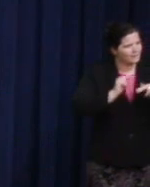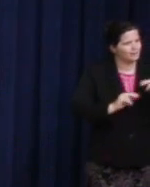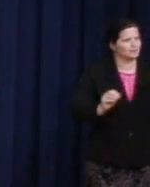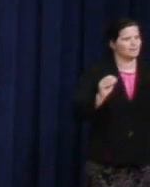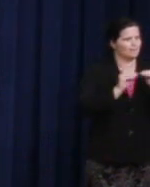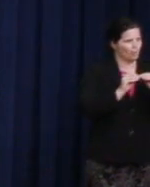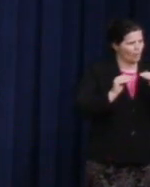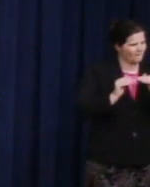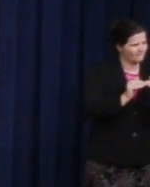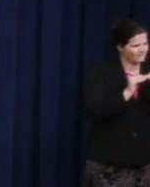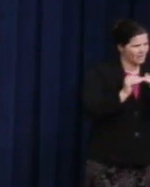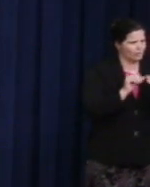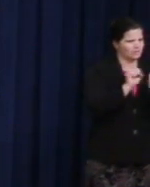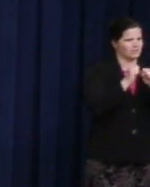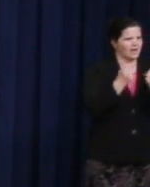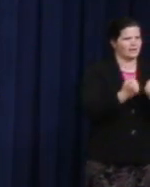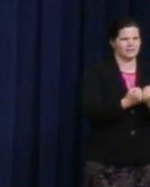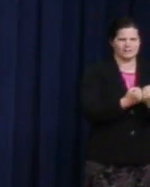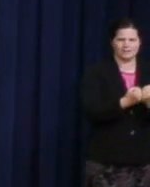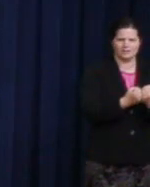He said, "It doesn't matter whether someone